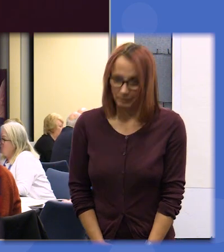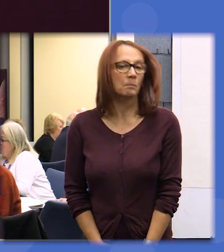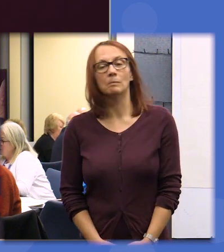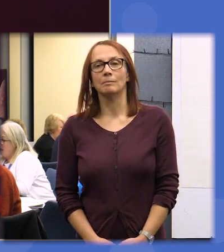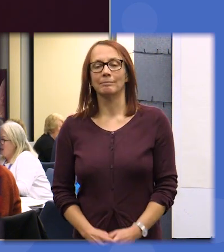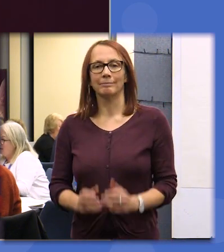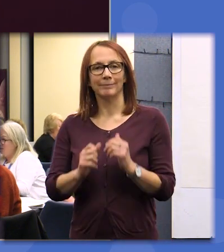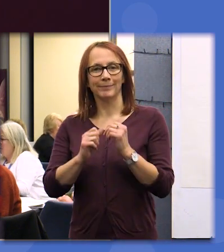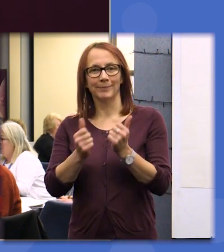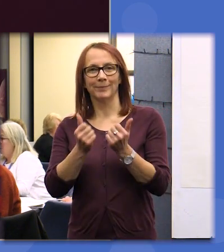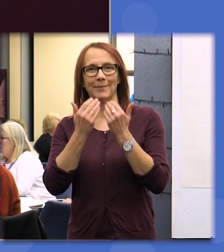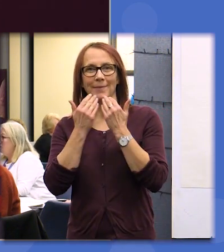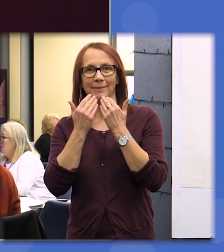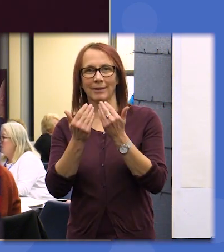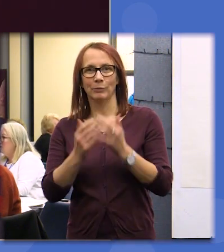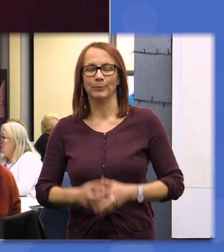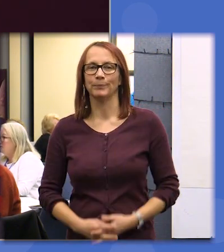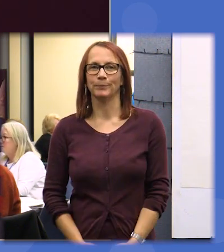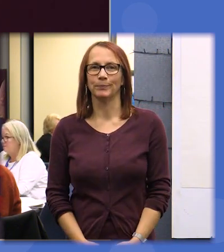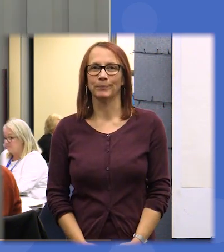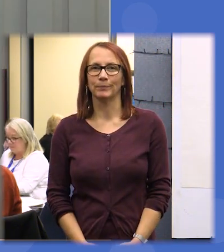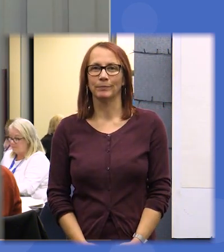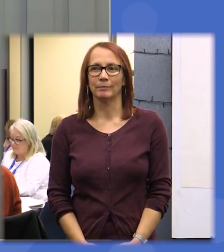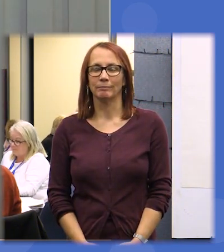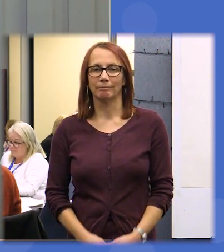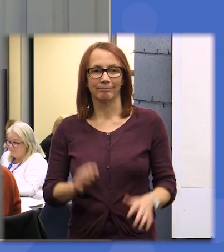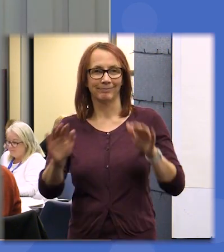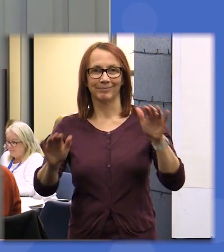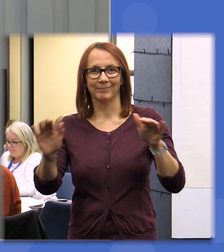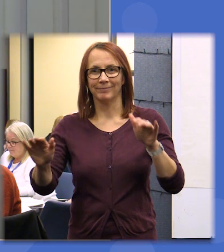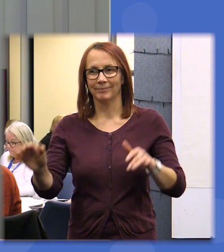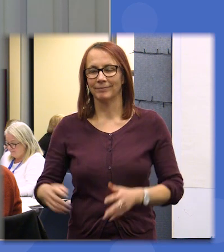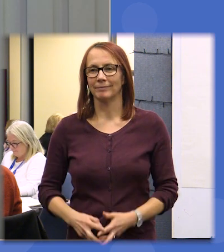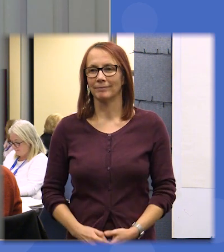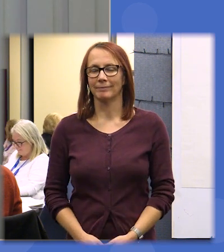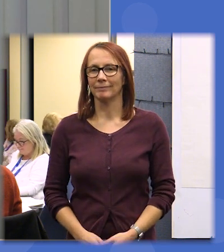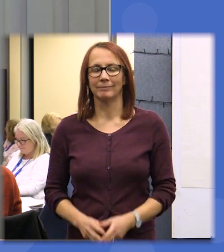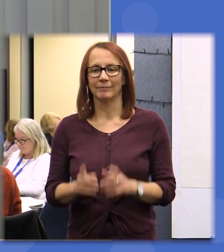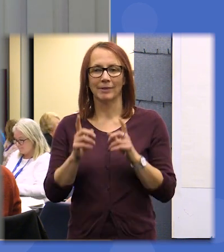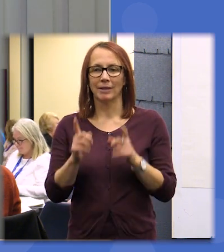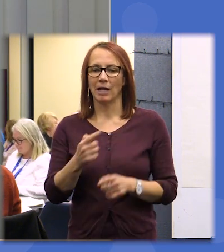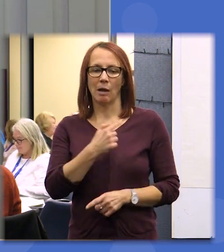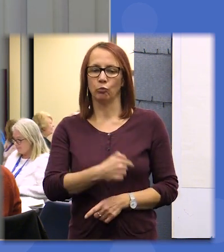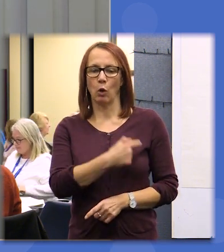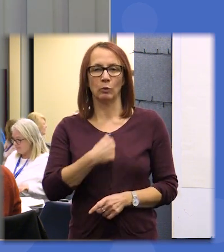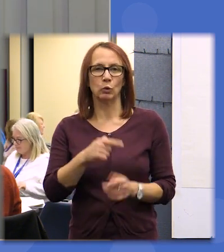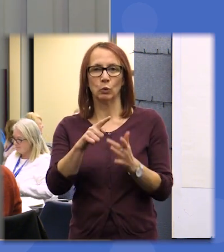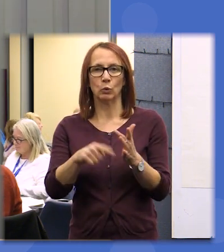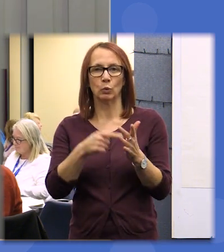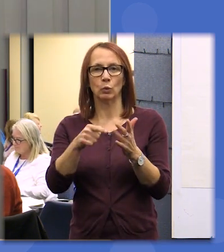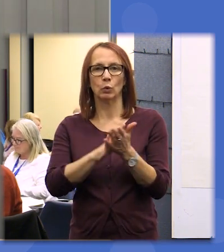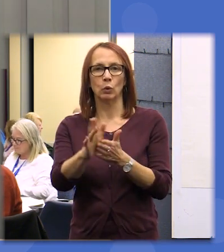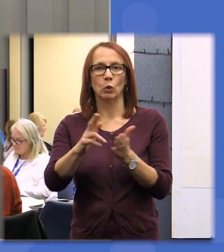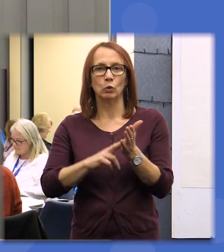much I can't promise you sir John Curtis I can't promise you a swingometer but I